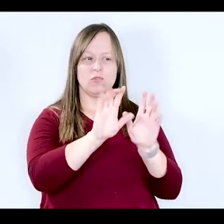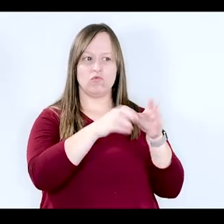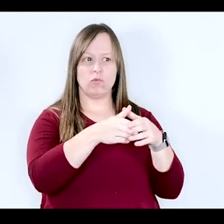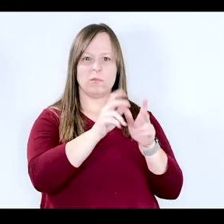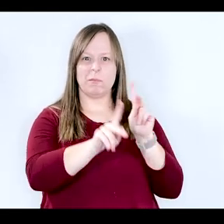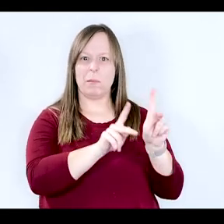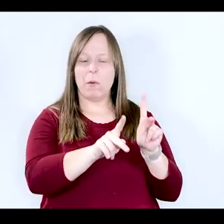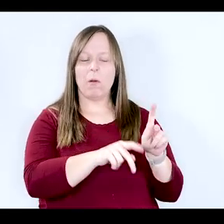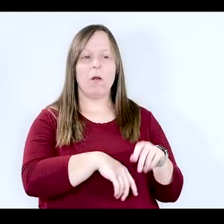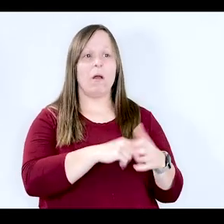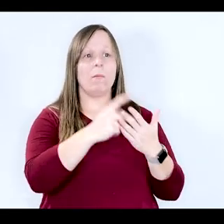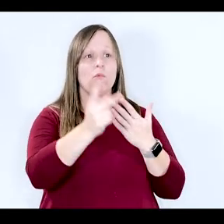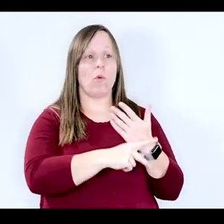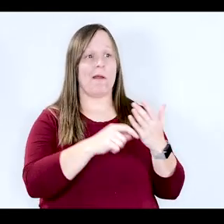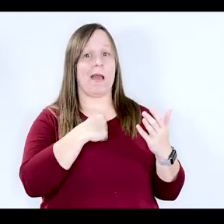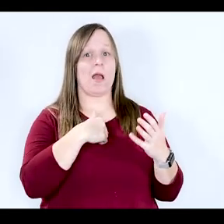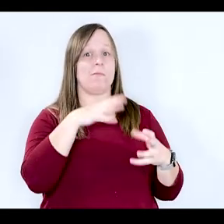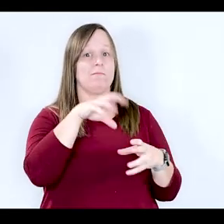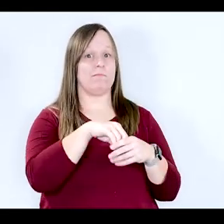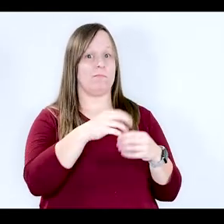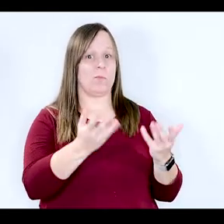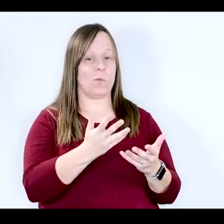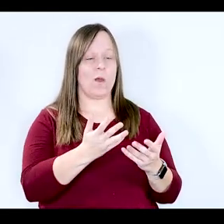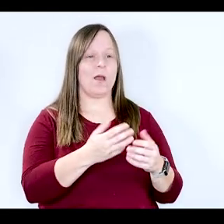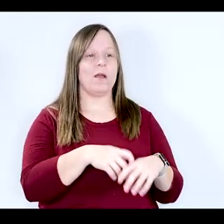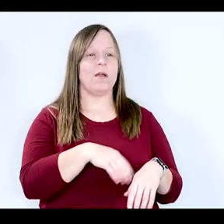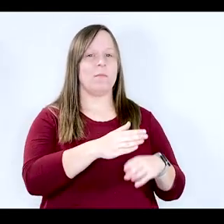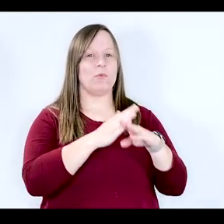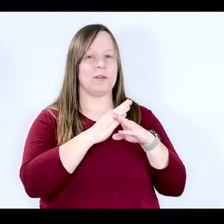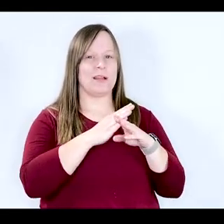populations. I mean the program that I'm a part of, which is the Protection and